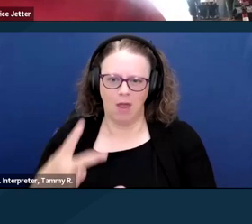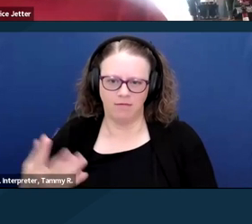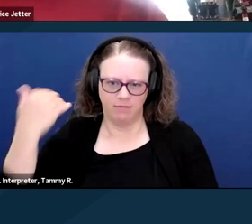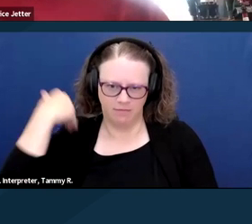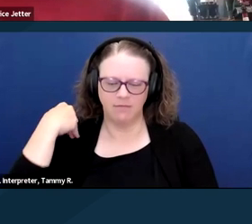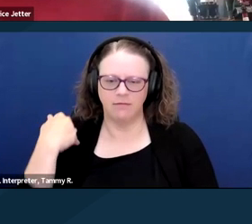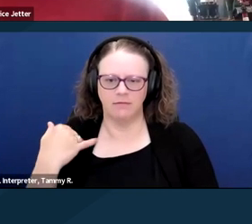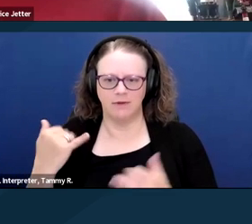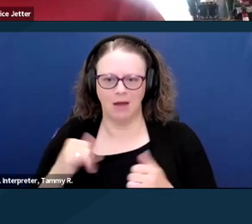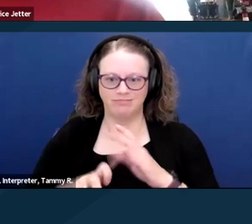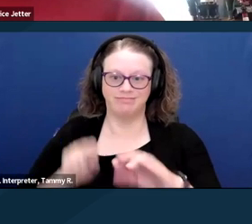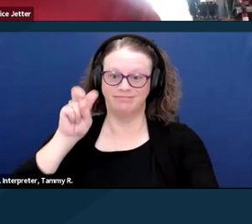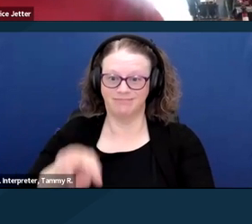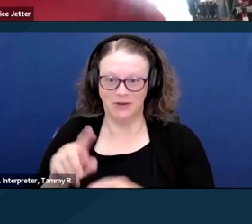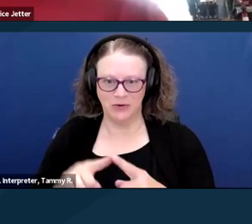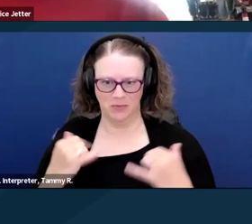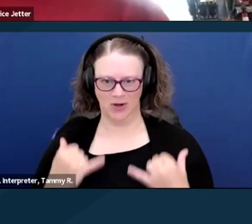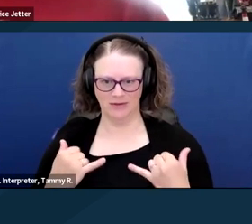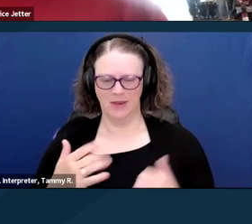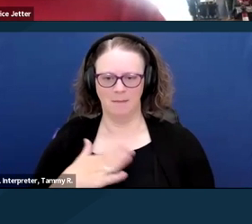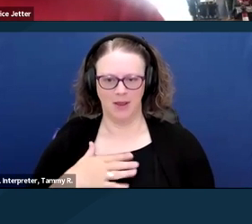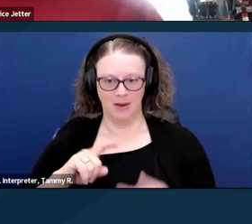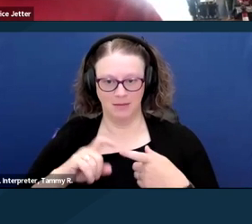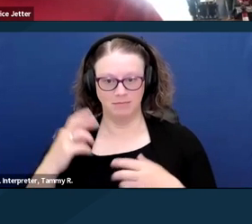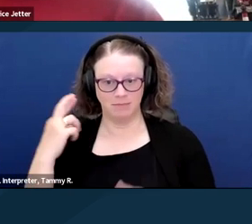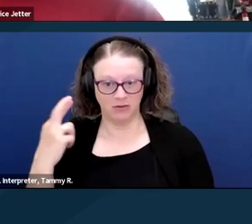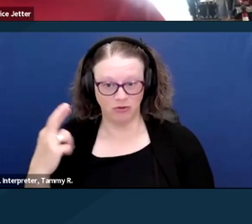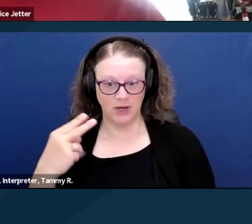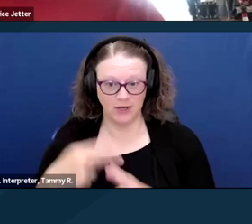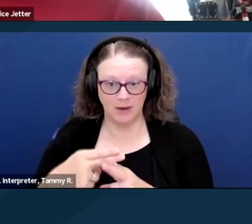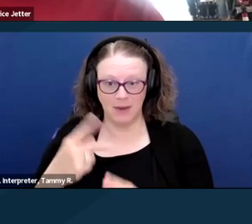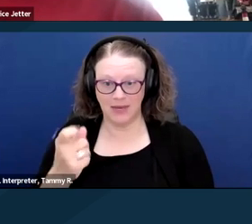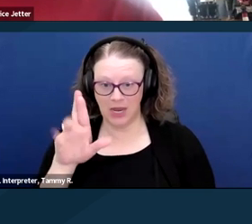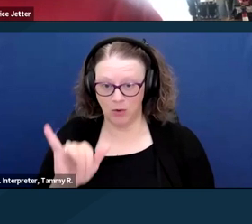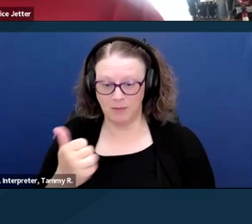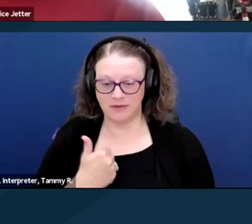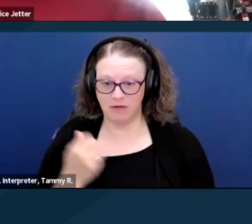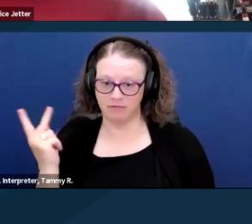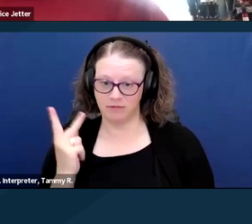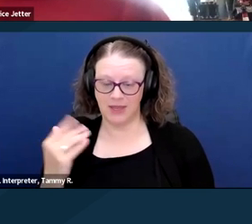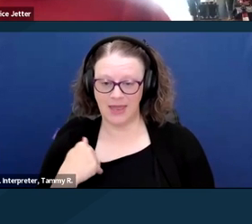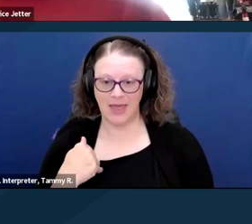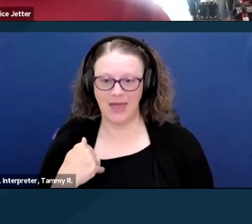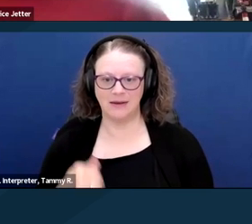me and my best friend, Gary, had a commitment ceremony. It was the best day ever,